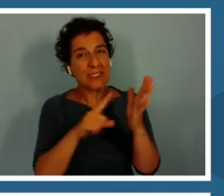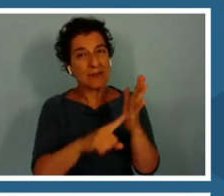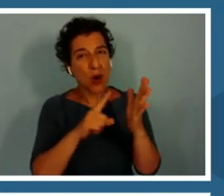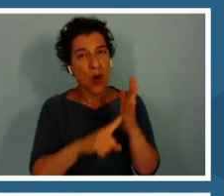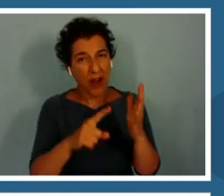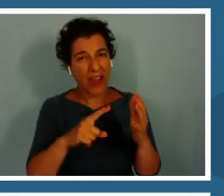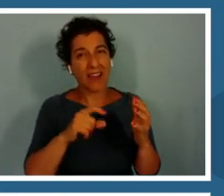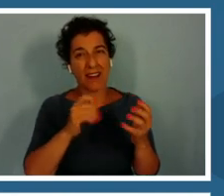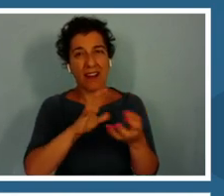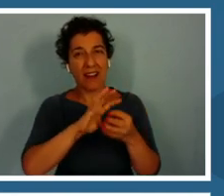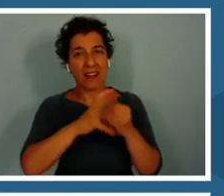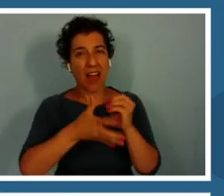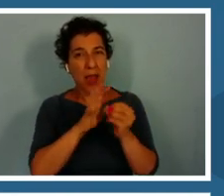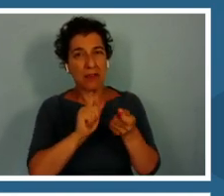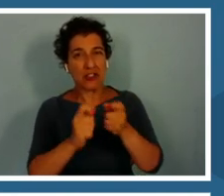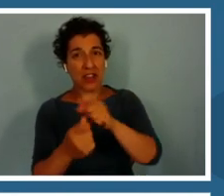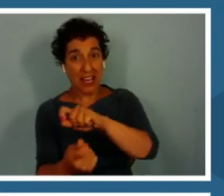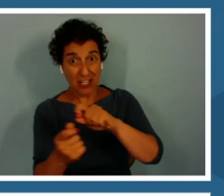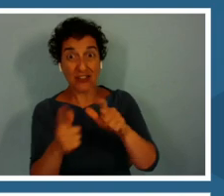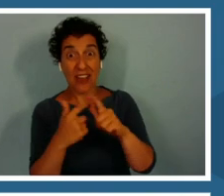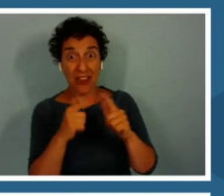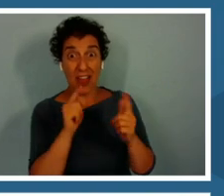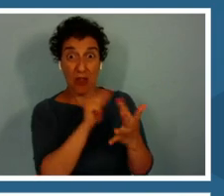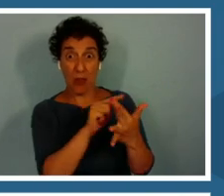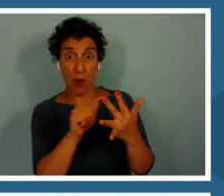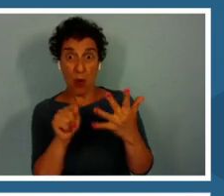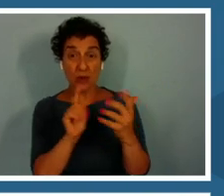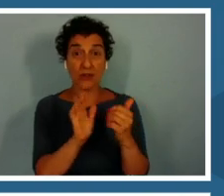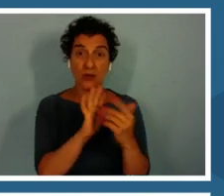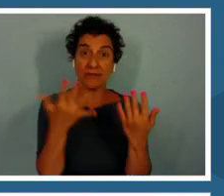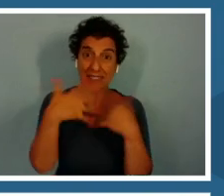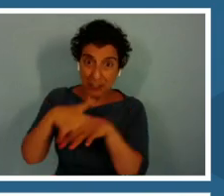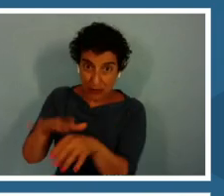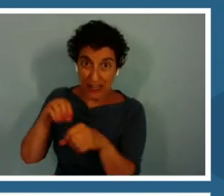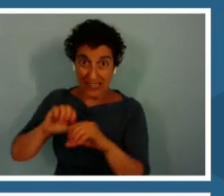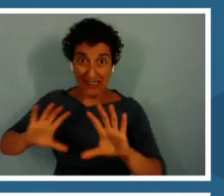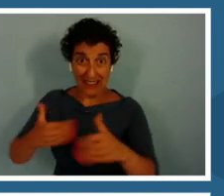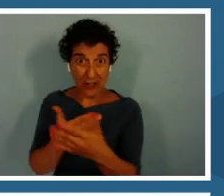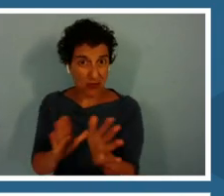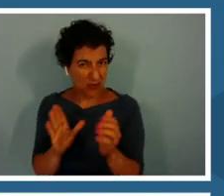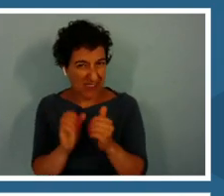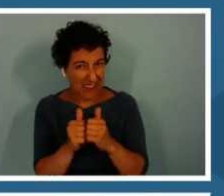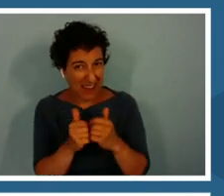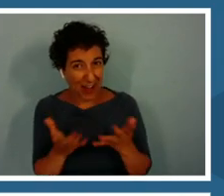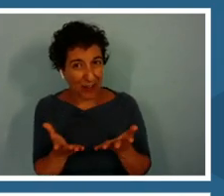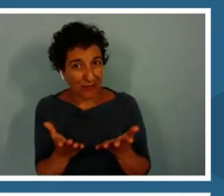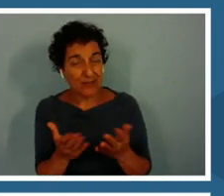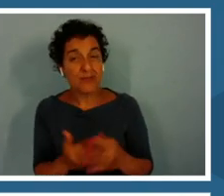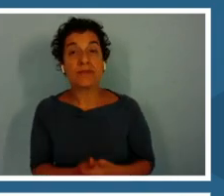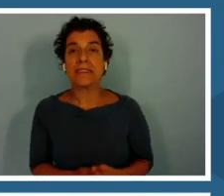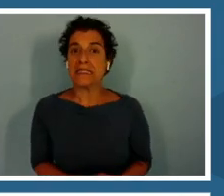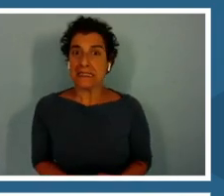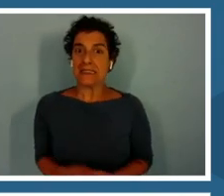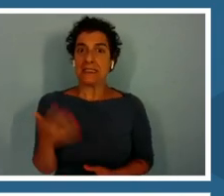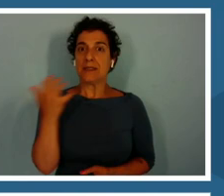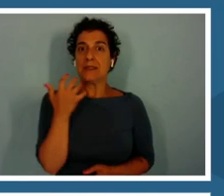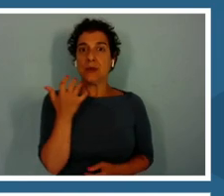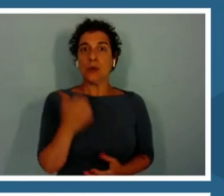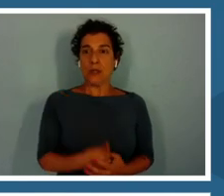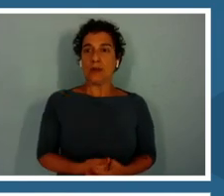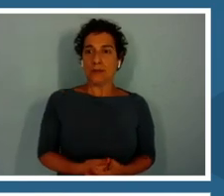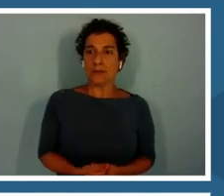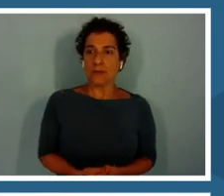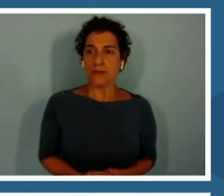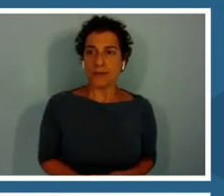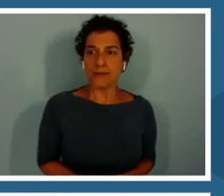back into their classrooms?